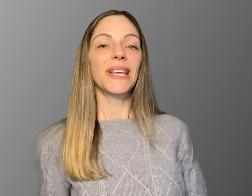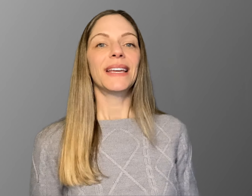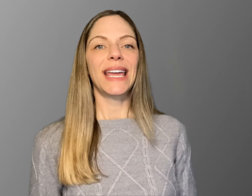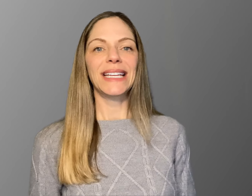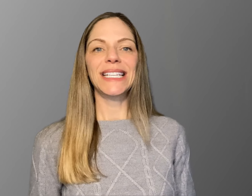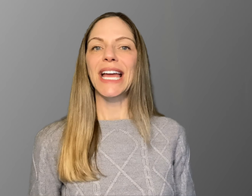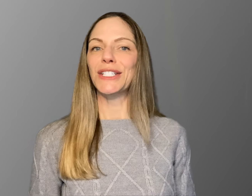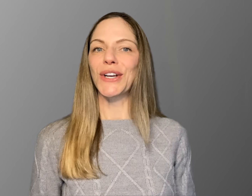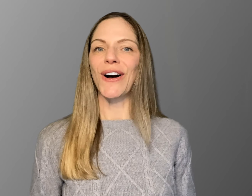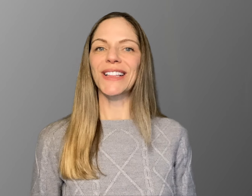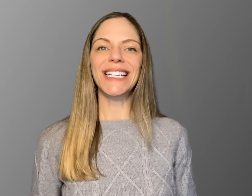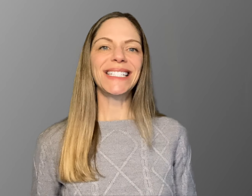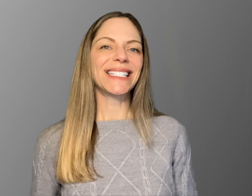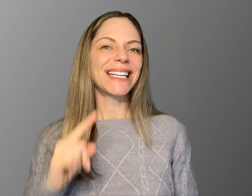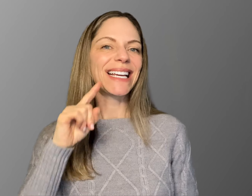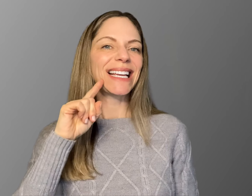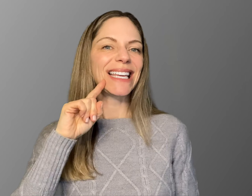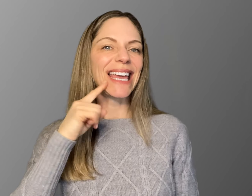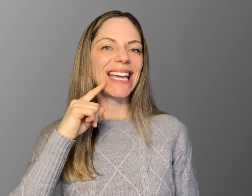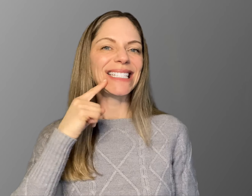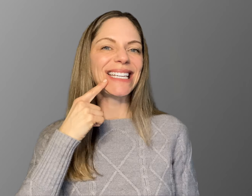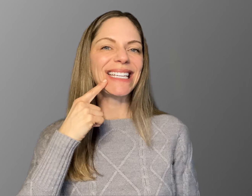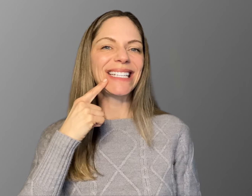CANDY and CHOCOLATE "Candy"